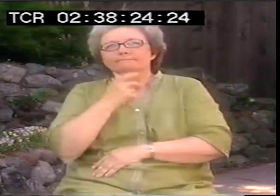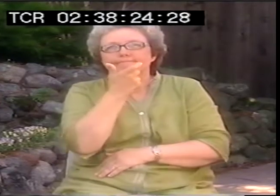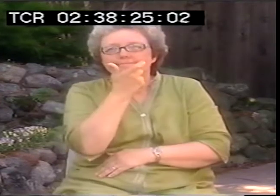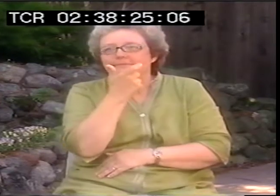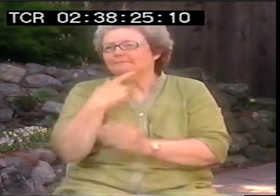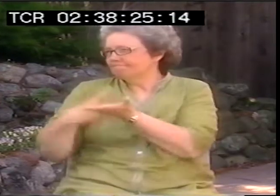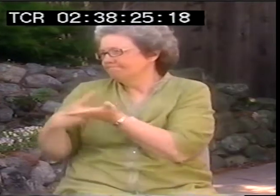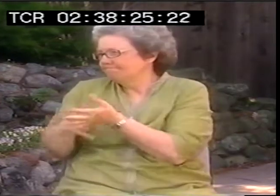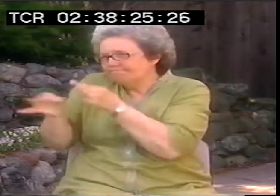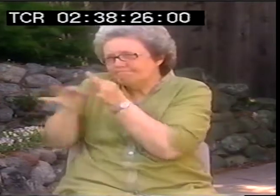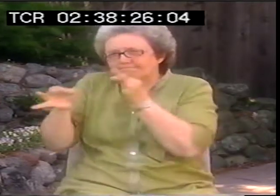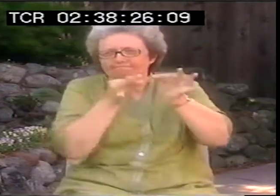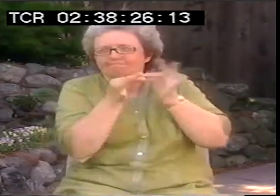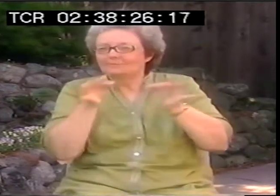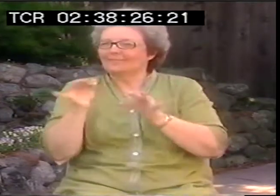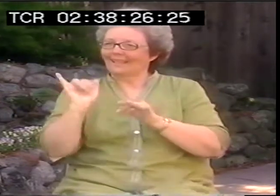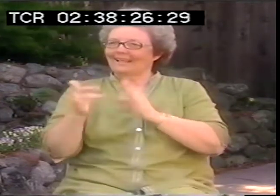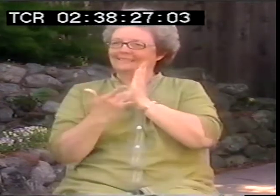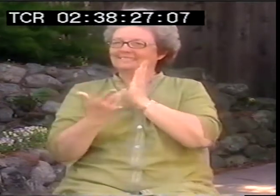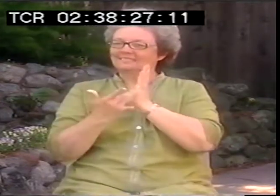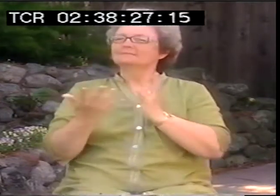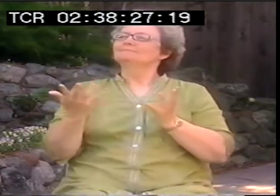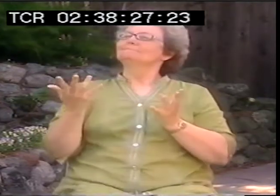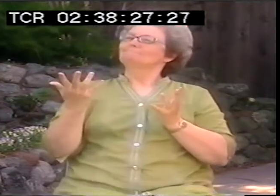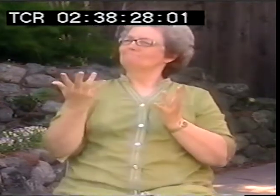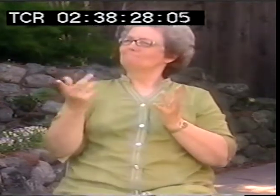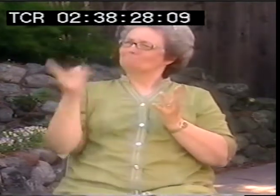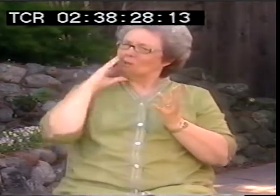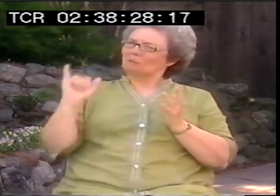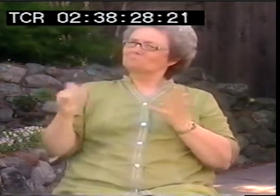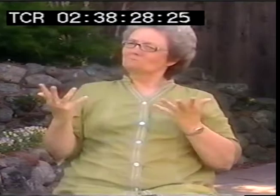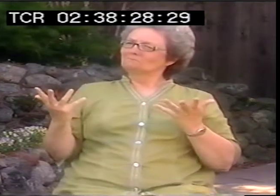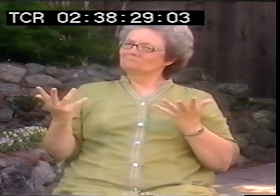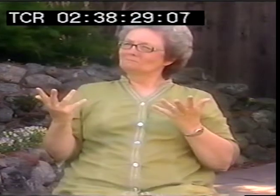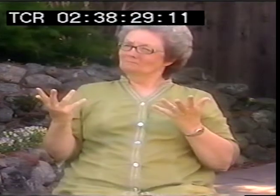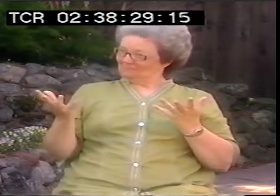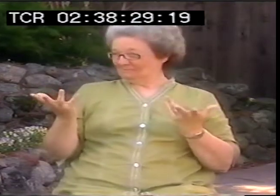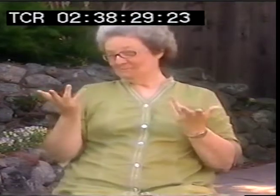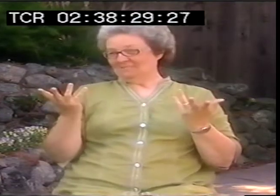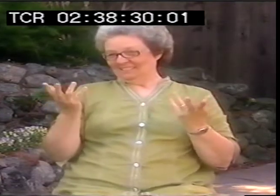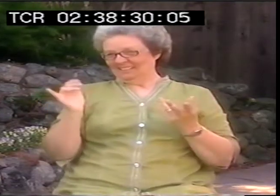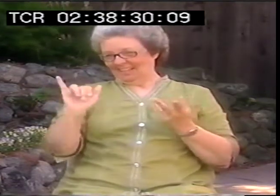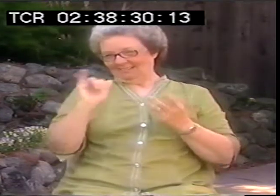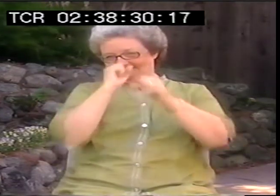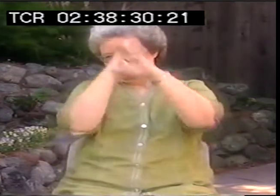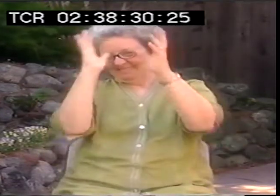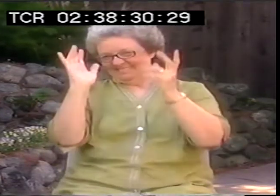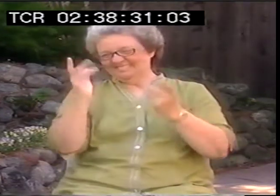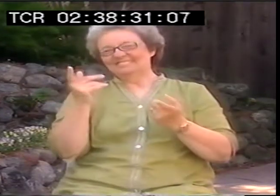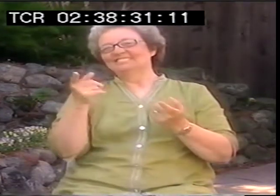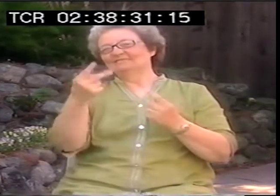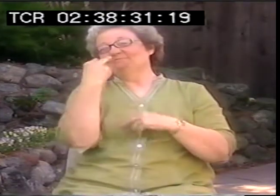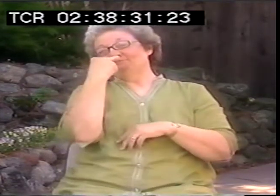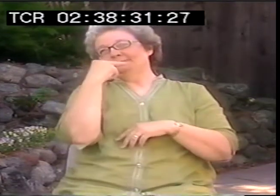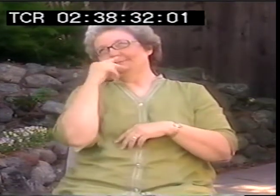So that was a technique that I used. And I had that experience. I think that hearing people could do that too. You look at me like I'm nuts. But I'm saying, if you don't have captions,